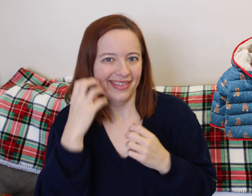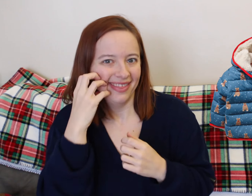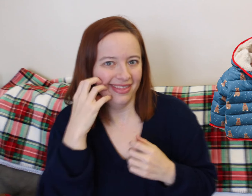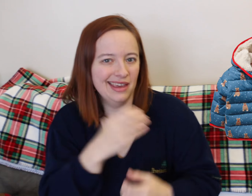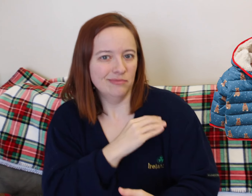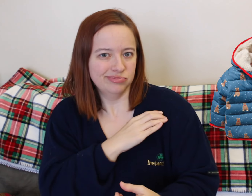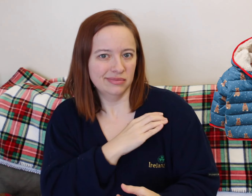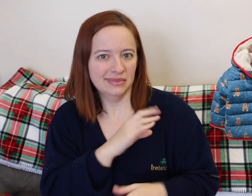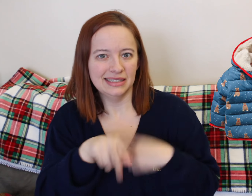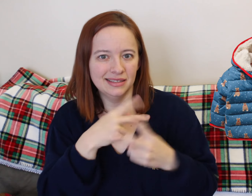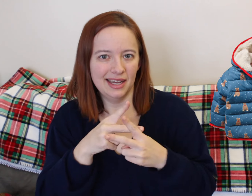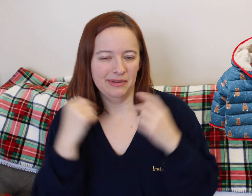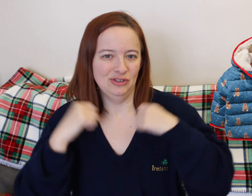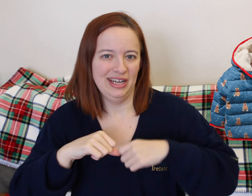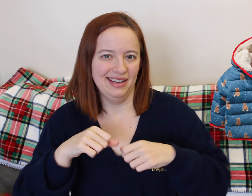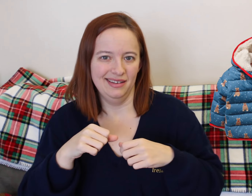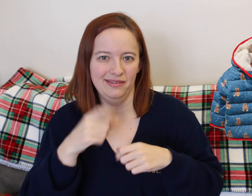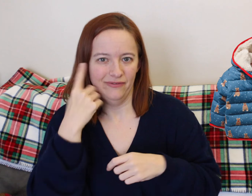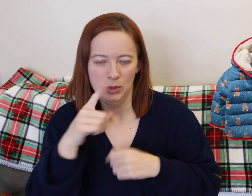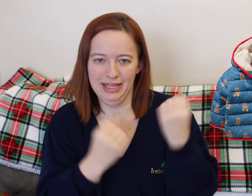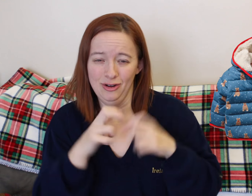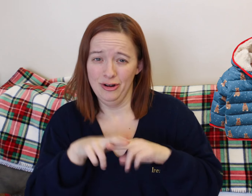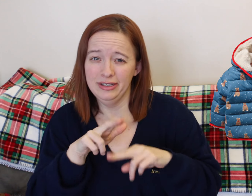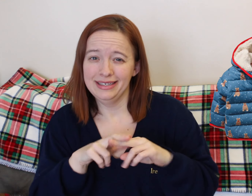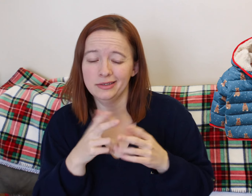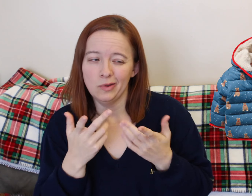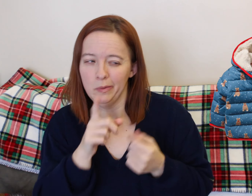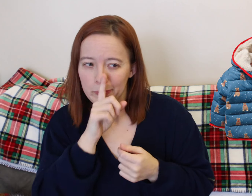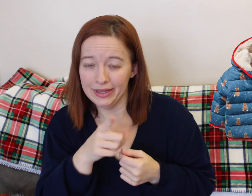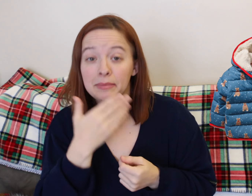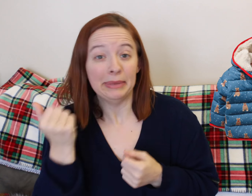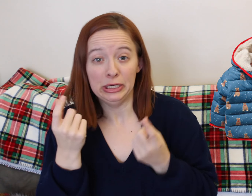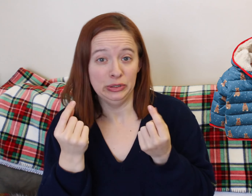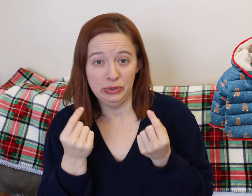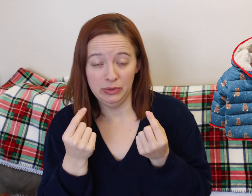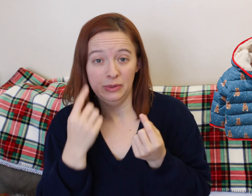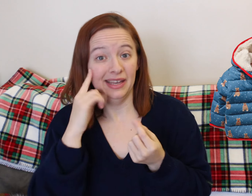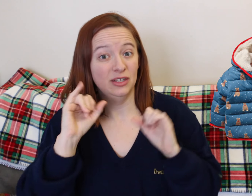So you really, really don't need to bring your own at all. A baby jacket, again it depends when the baby's born.